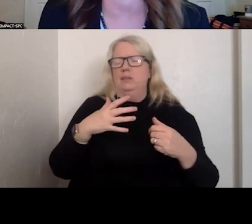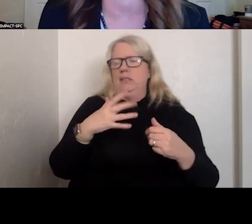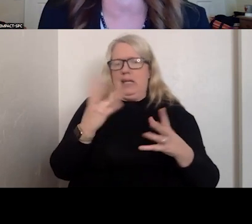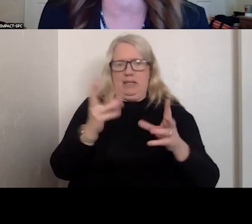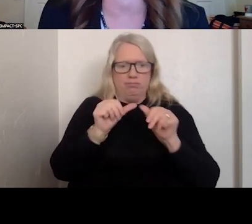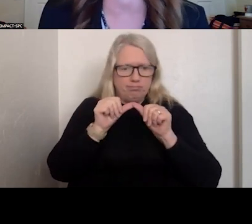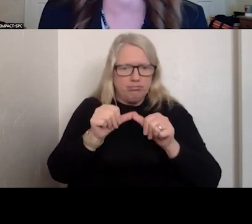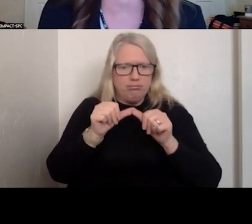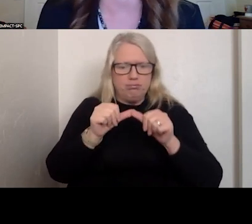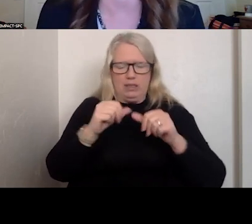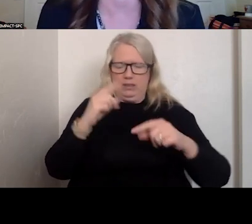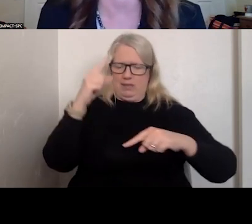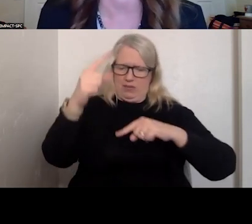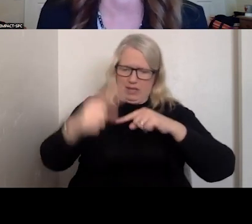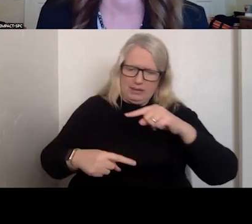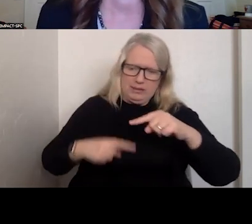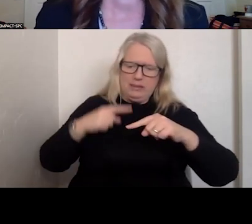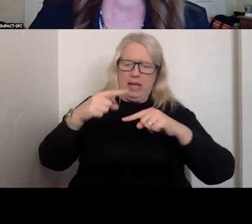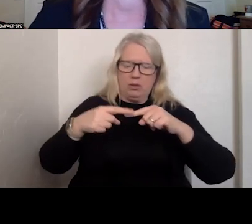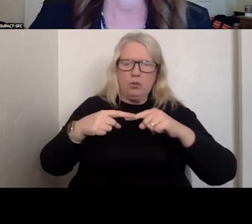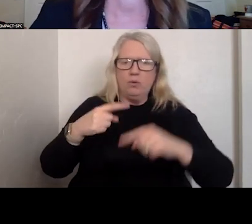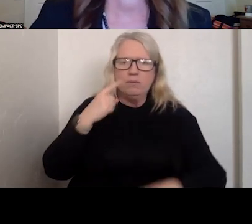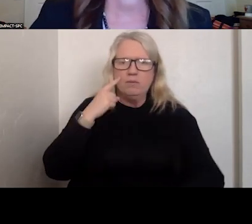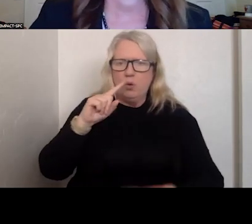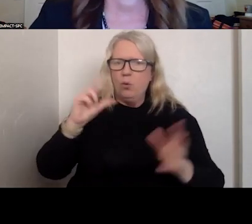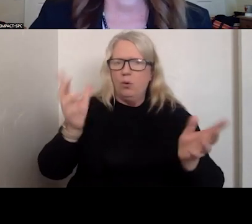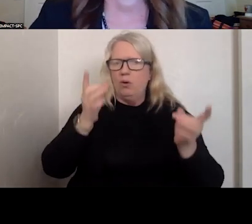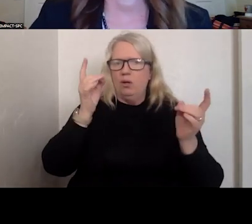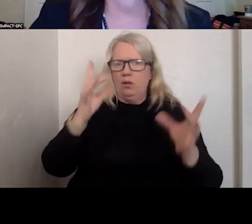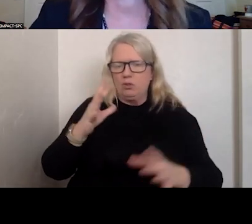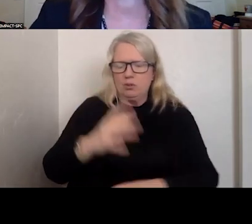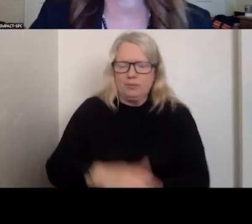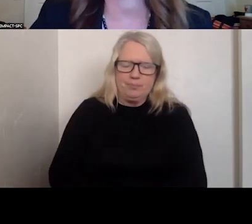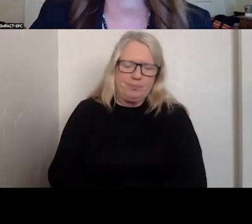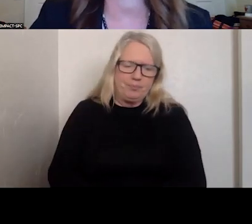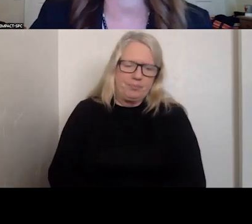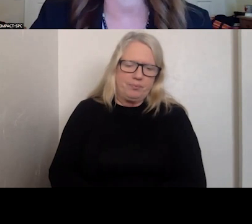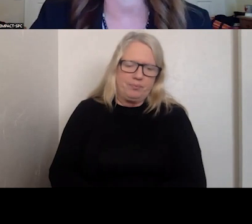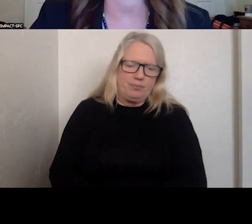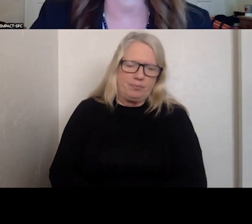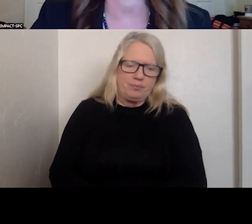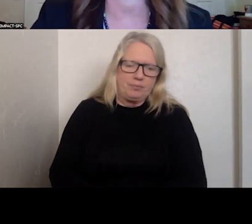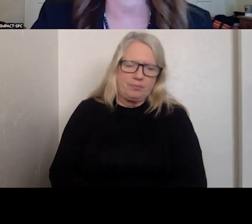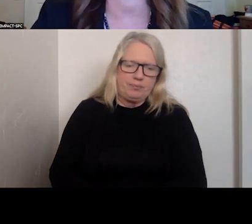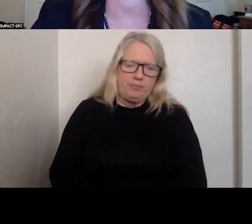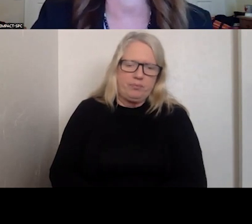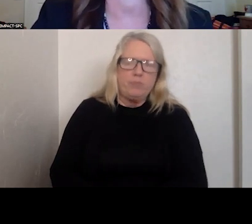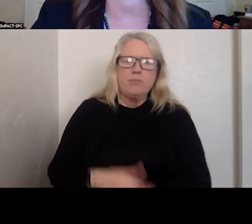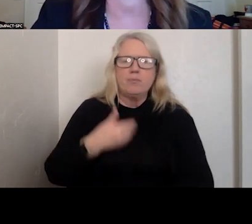THAT CYCLE OF CRISIS. BEING FROM AN AGENCY IN